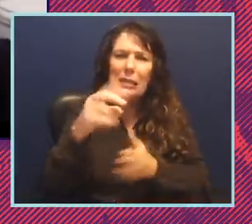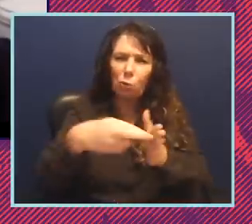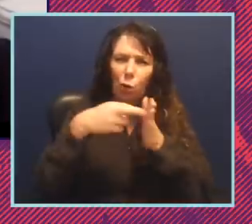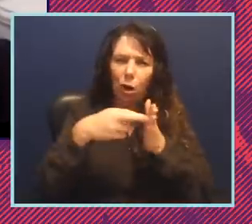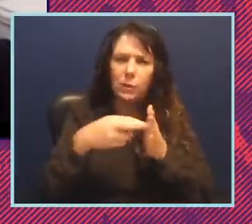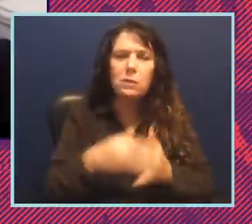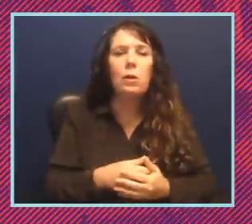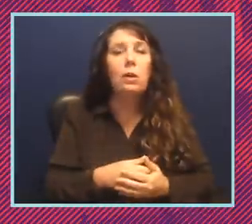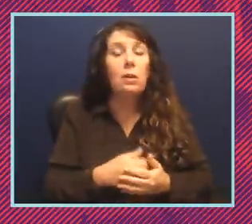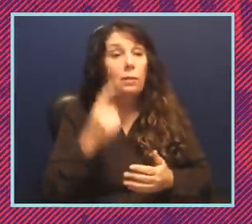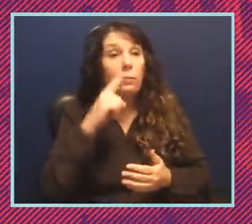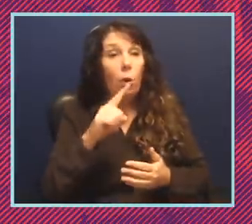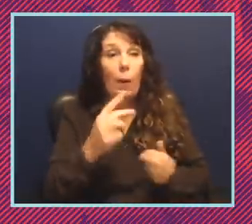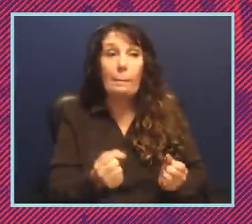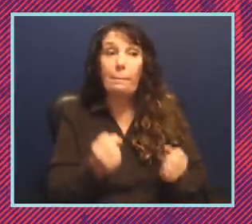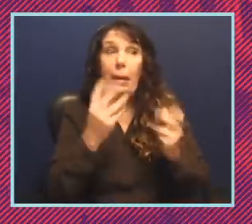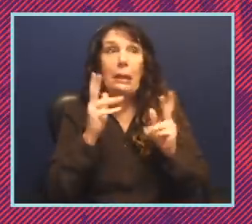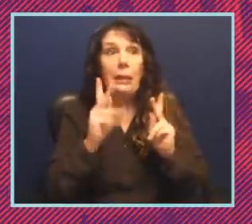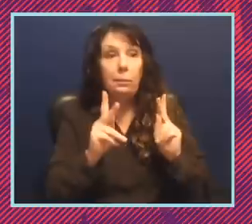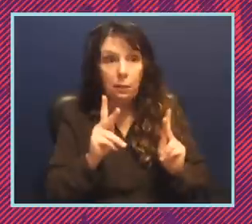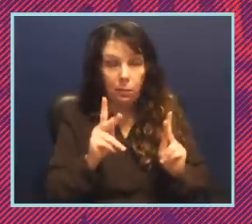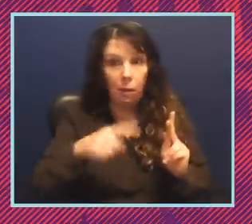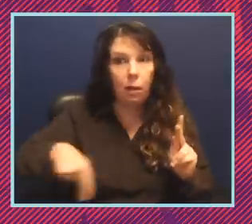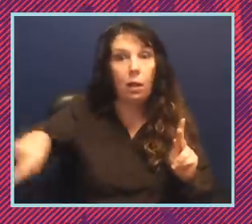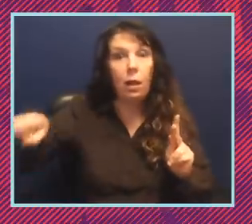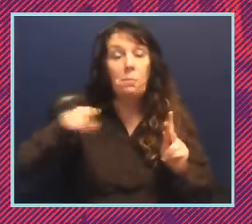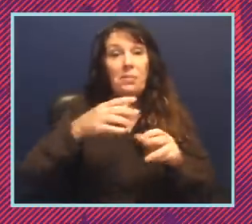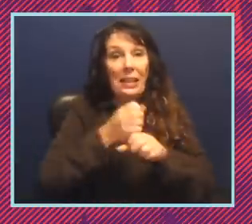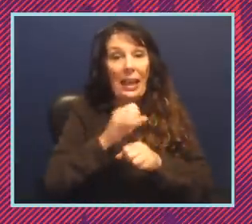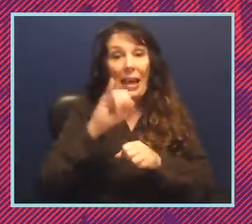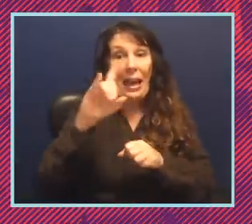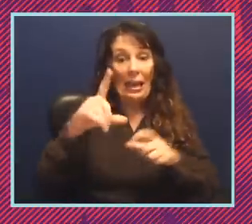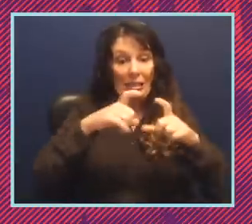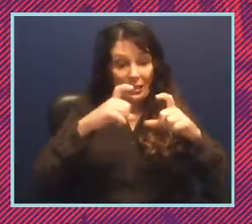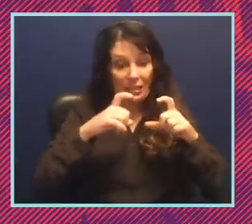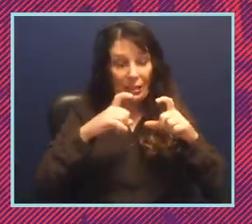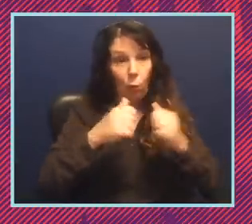Yes. Well, for so many people getting an ID with a photo ID that's up to date, that has all the